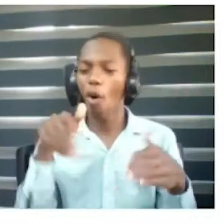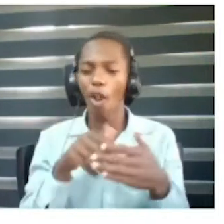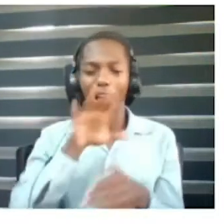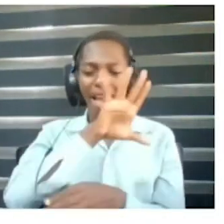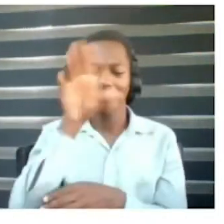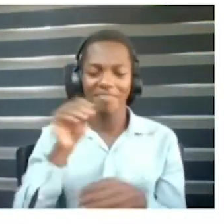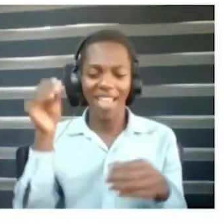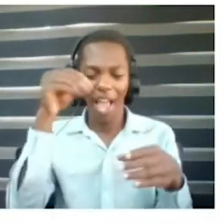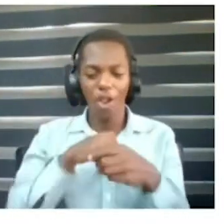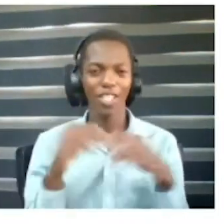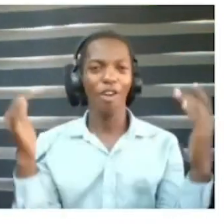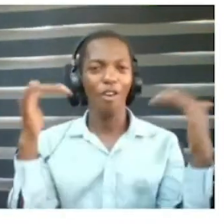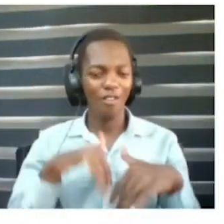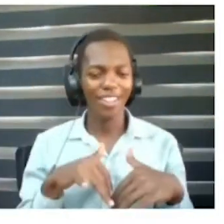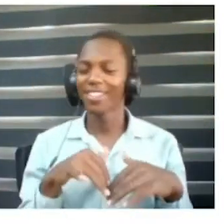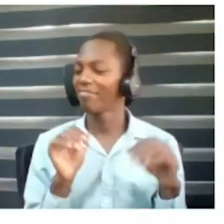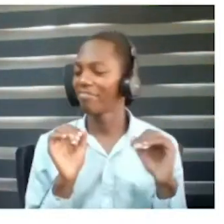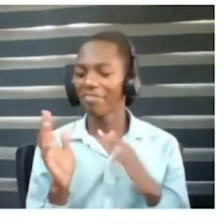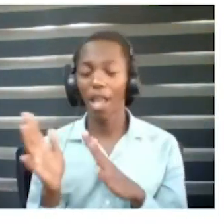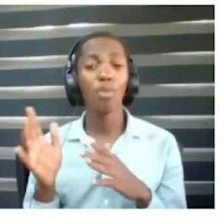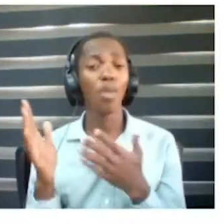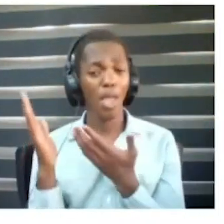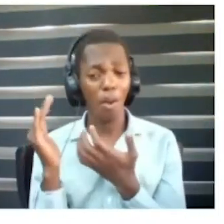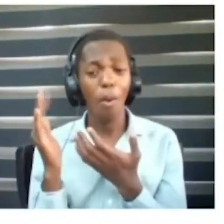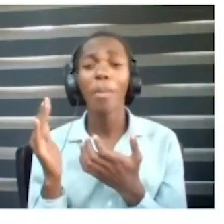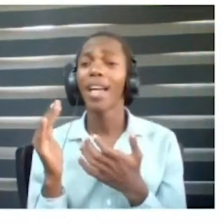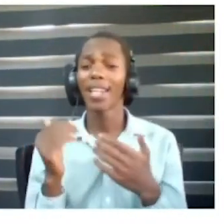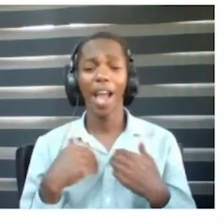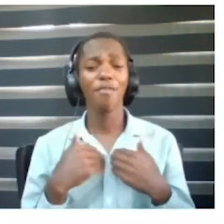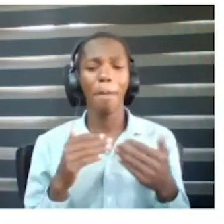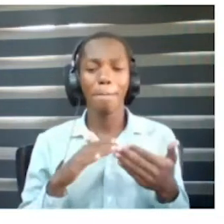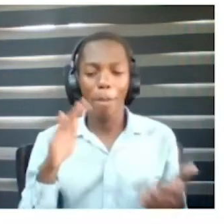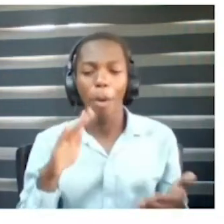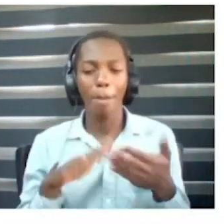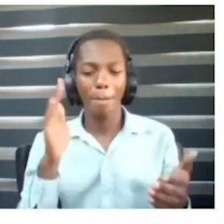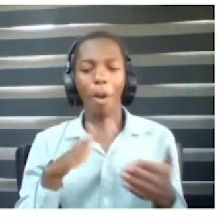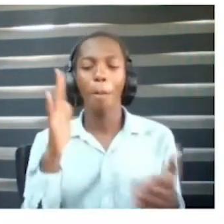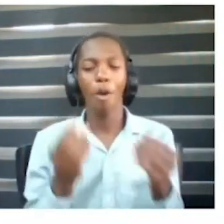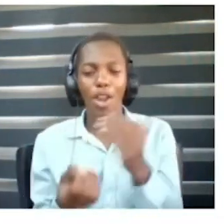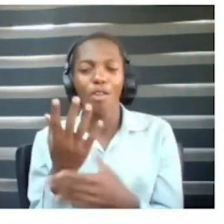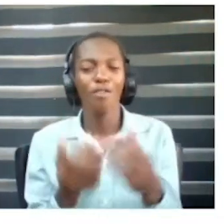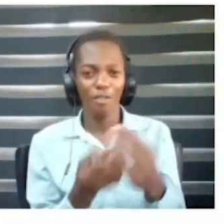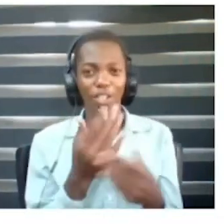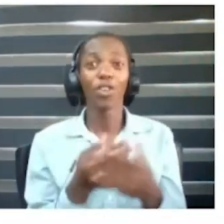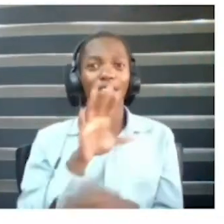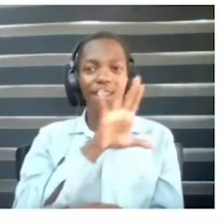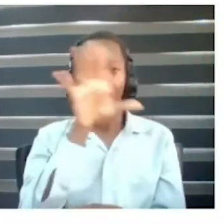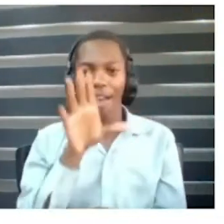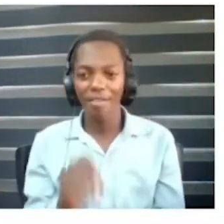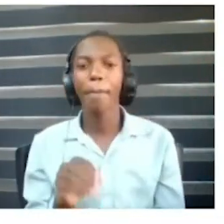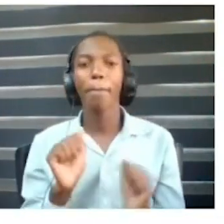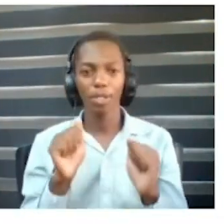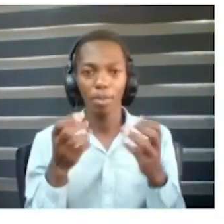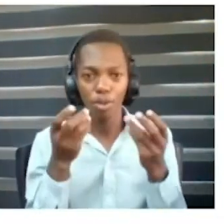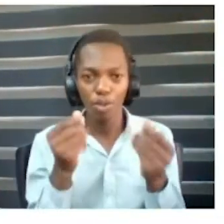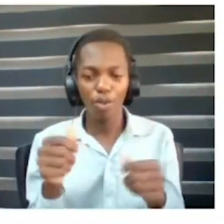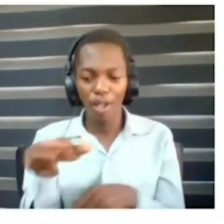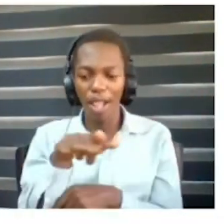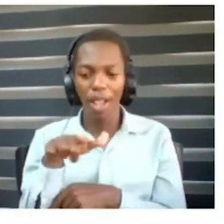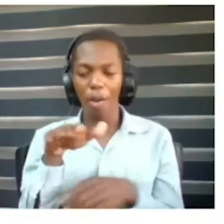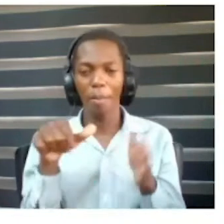We look forward to many, many innovations within the